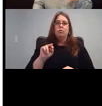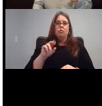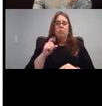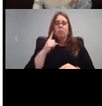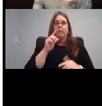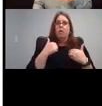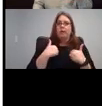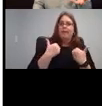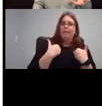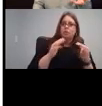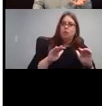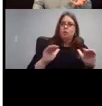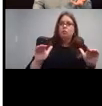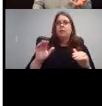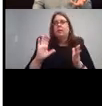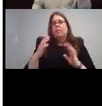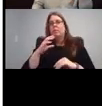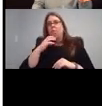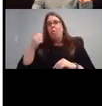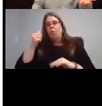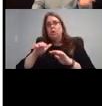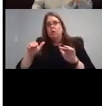So if you have a younger child, we wouldn't expect them to have the